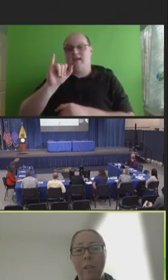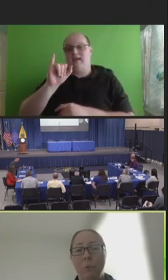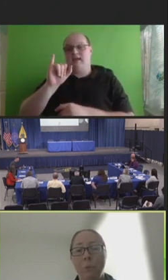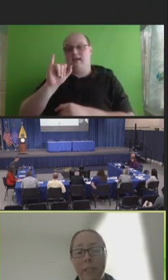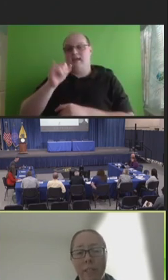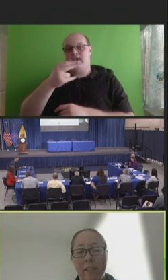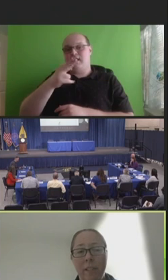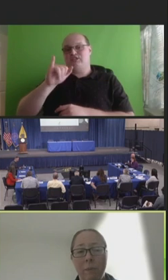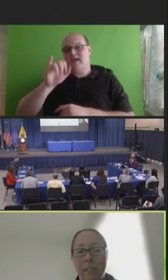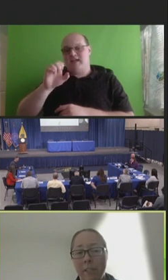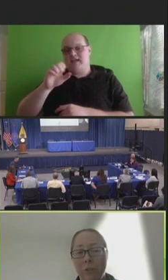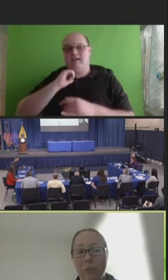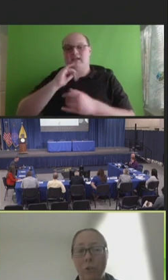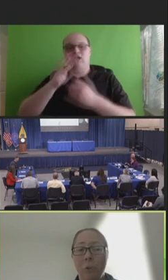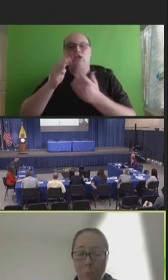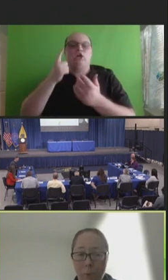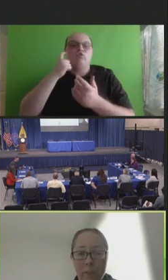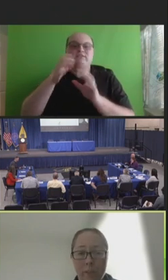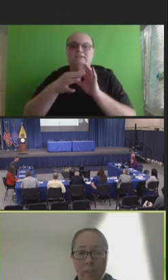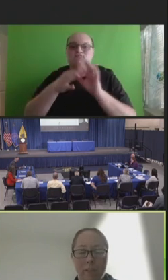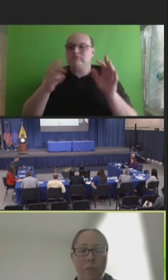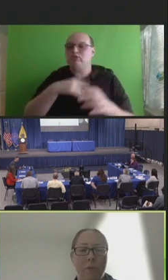We recently released two reports.